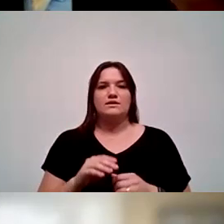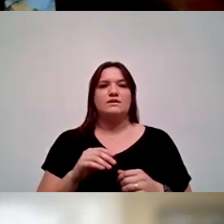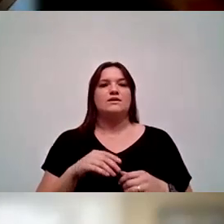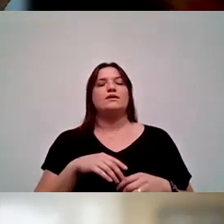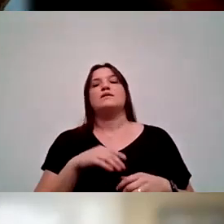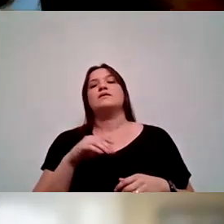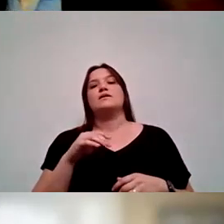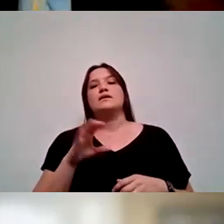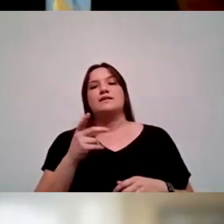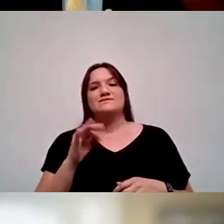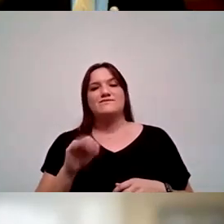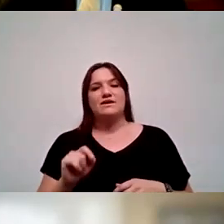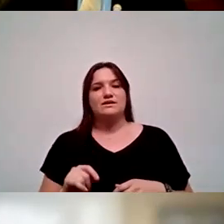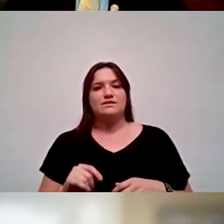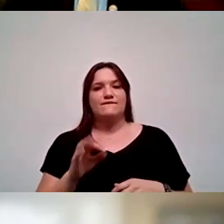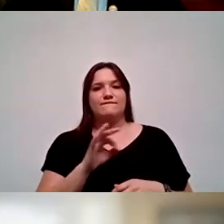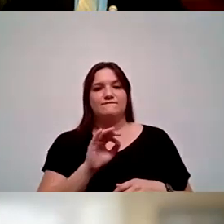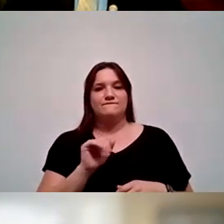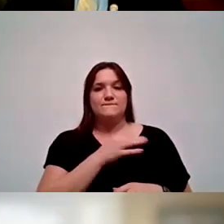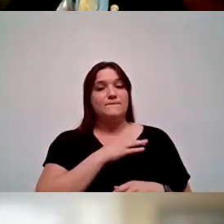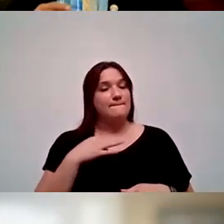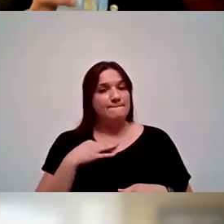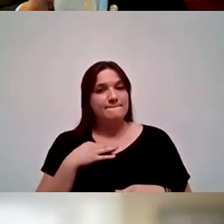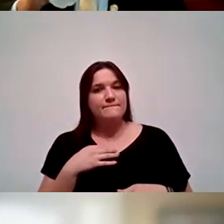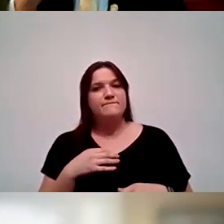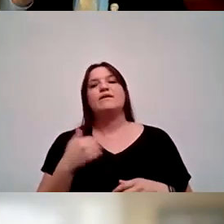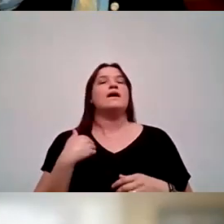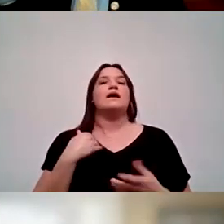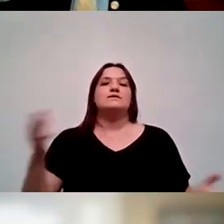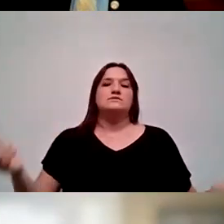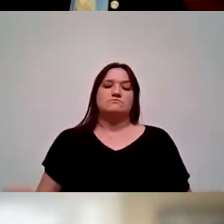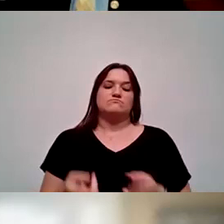and faculty member, both full time and part time, has increased over the last five years.